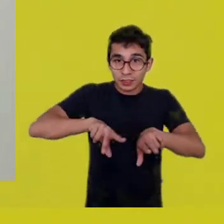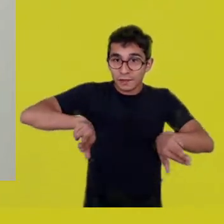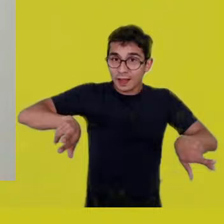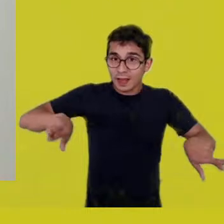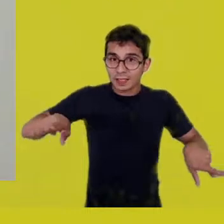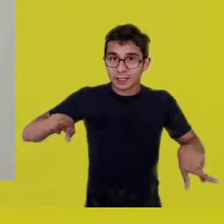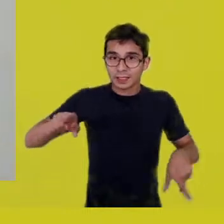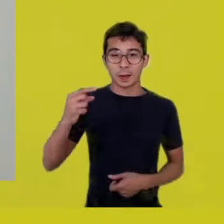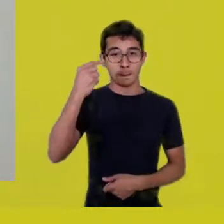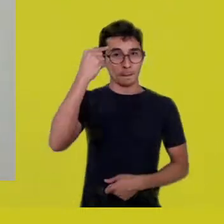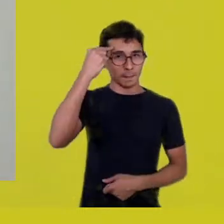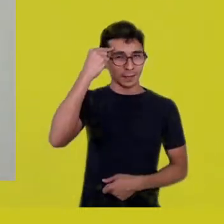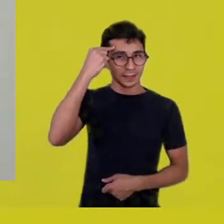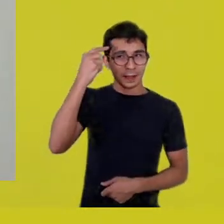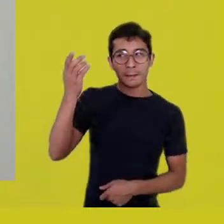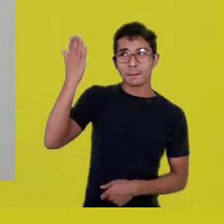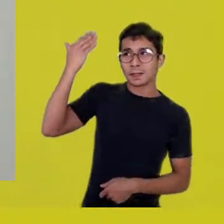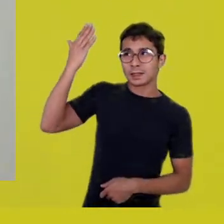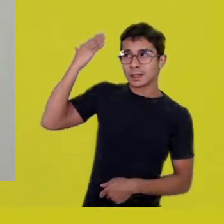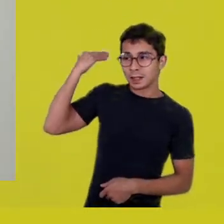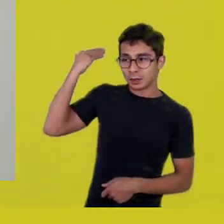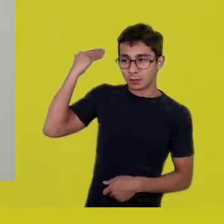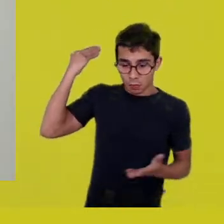undergo a trance.